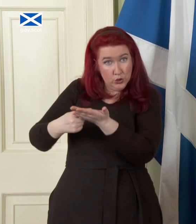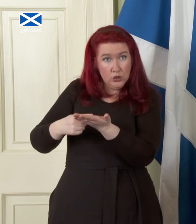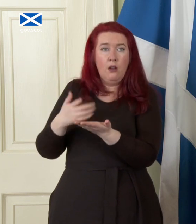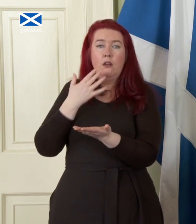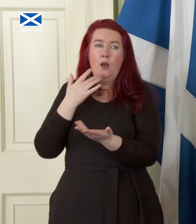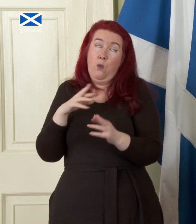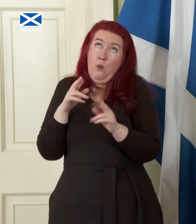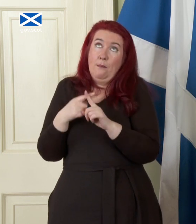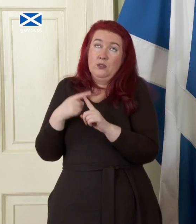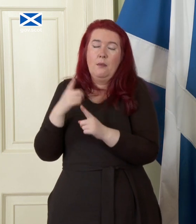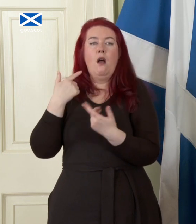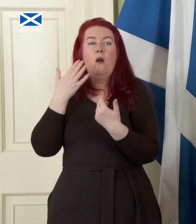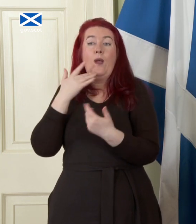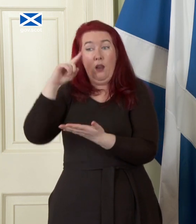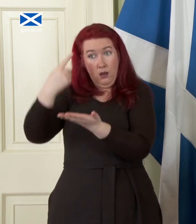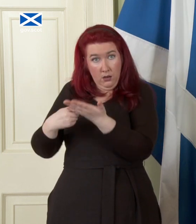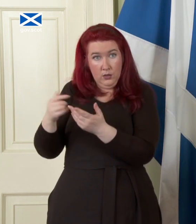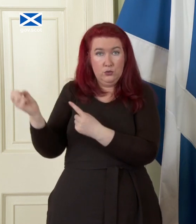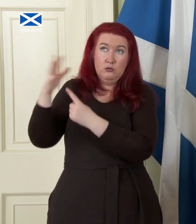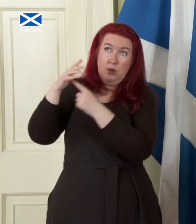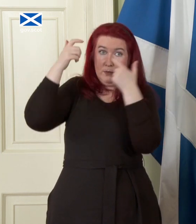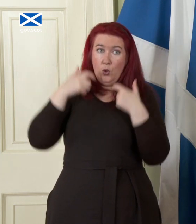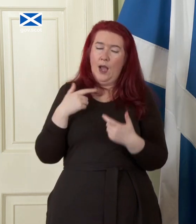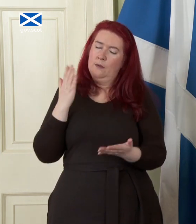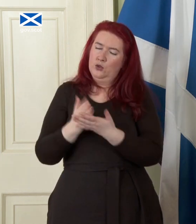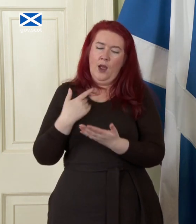the Supreme Court's judgment I'm pretty certain I'll be standing here answering all of these